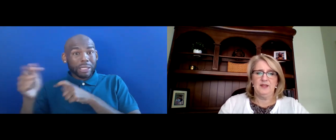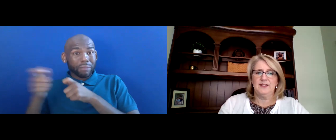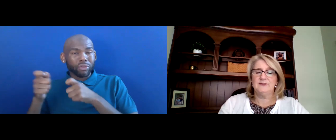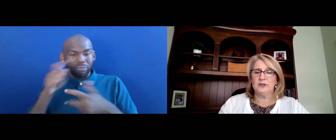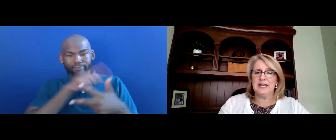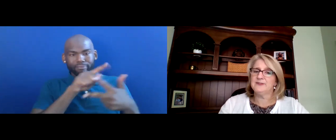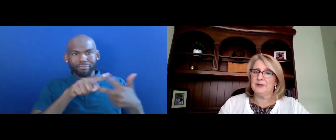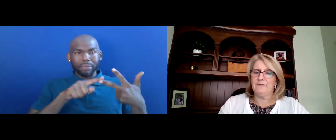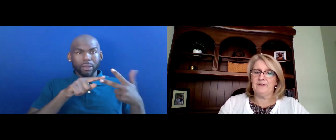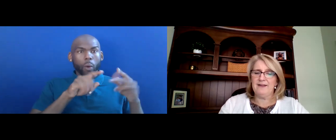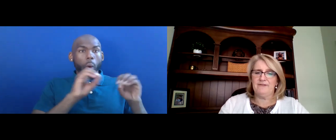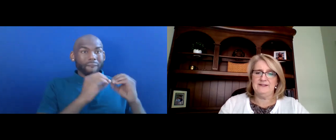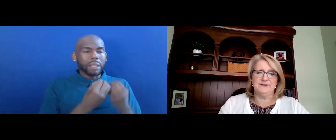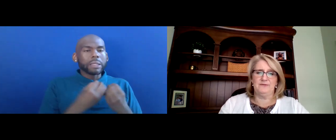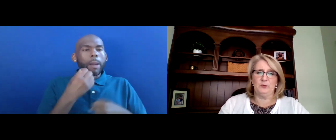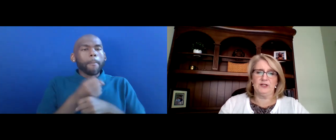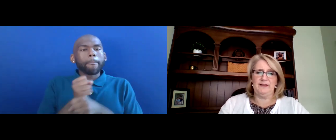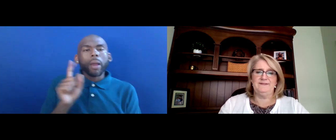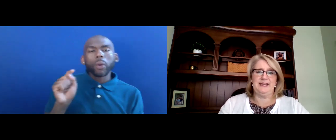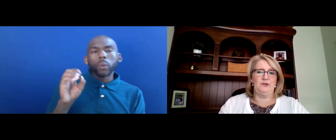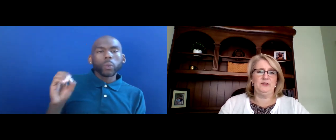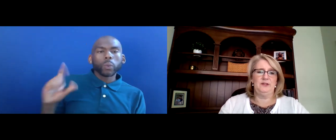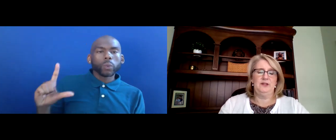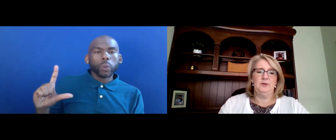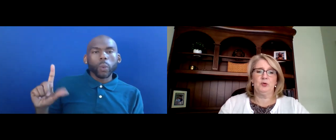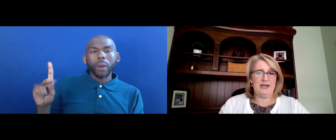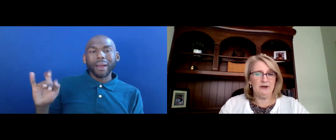IT IS ORGANIZED AROUND FIVE PHASES OF THE WORK-LIFE CYCLE,